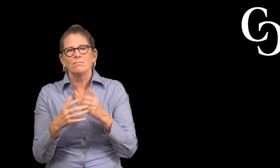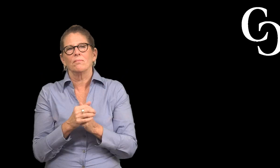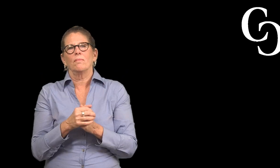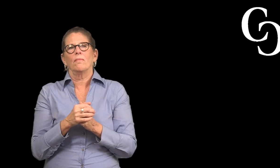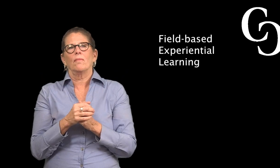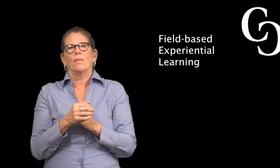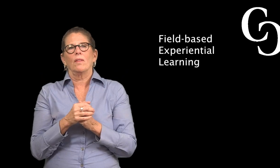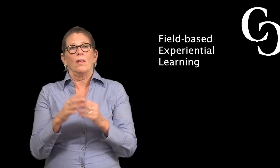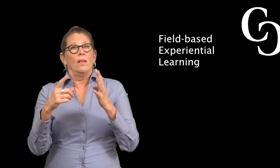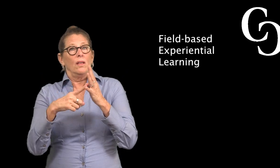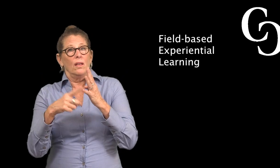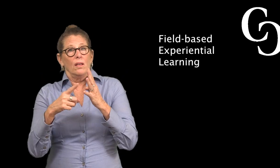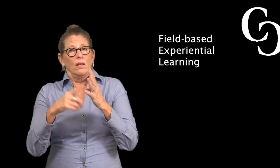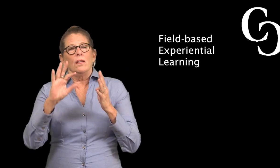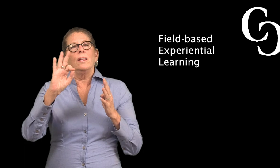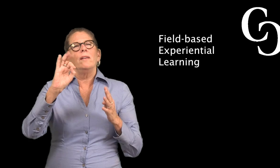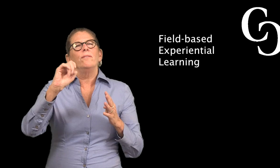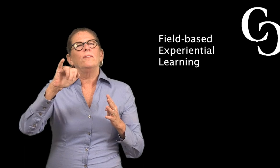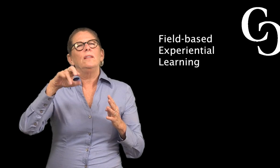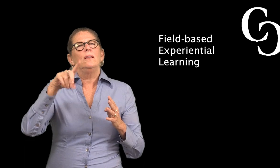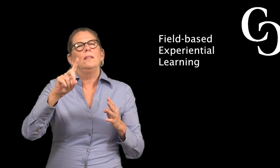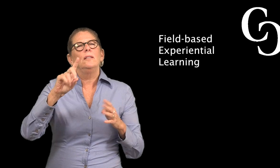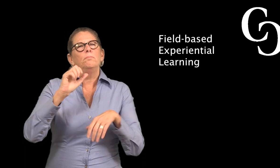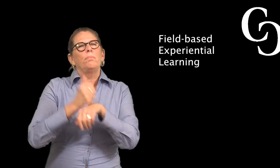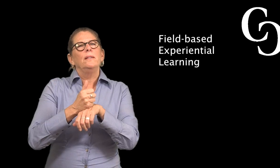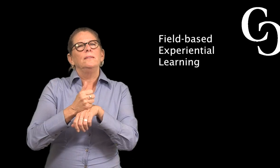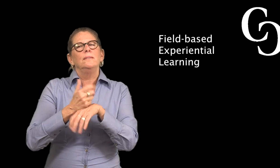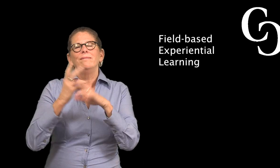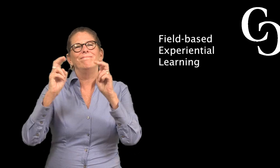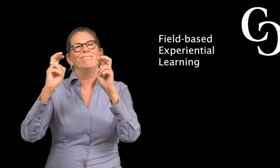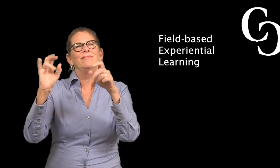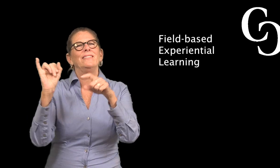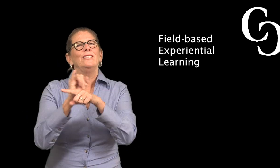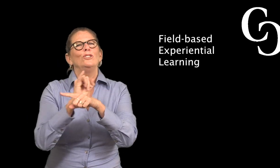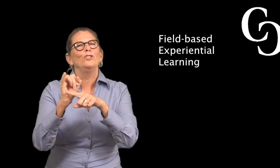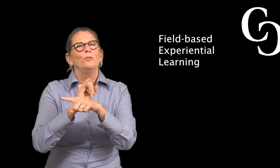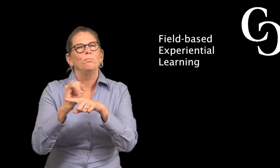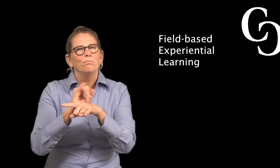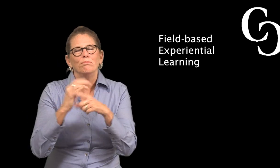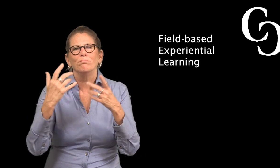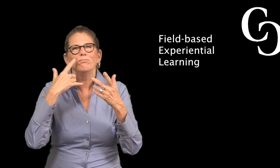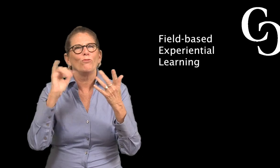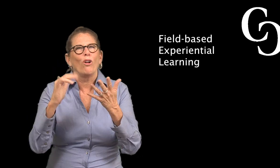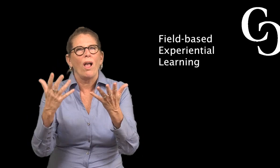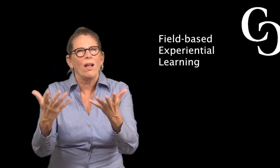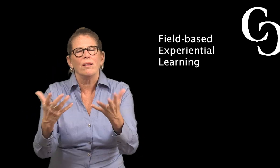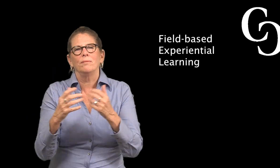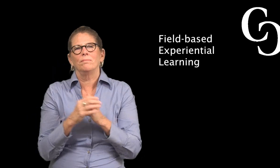Field-based Experiential Learning,